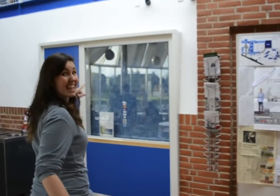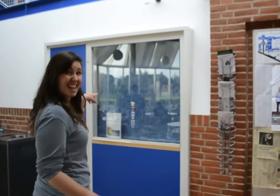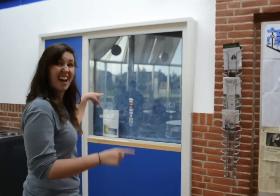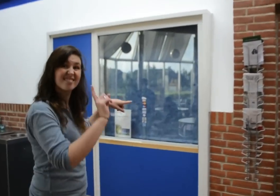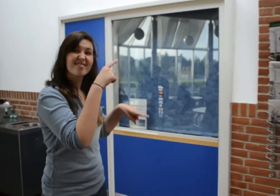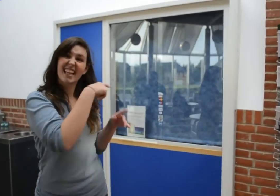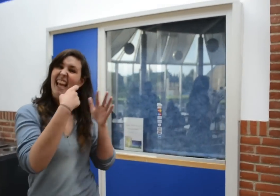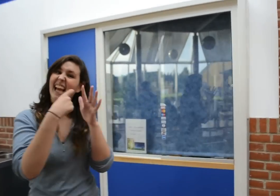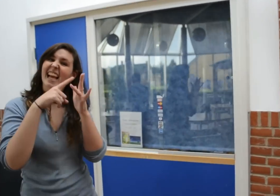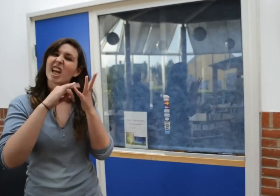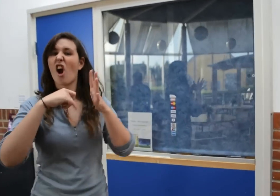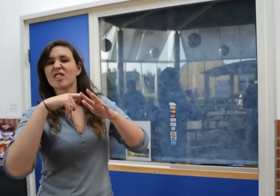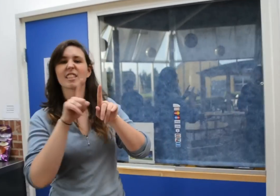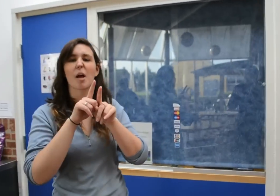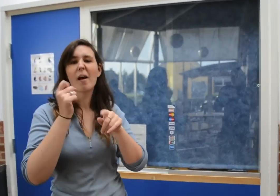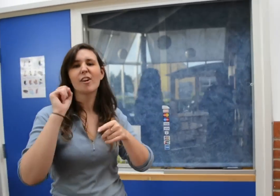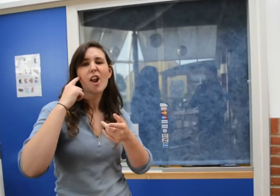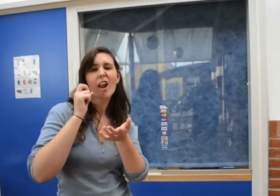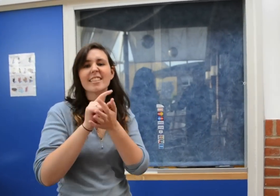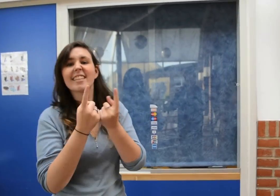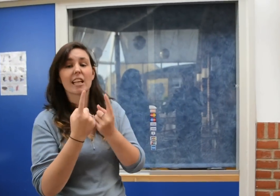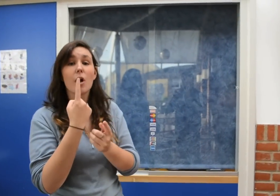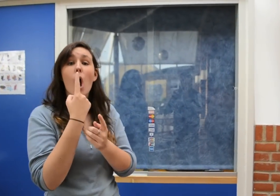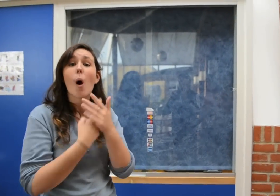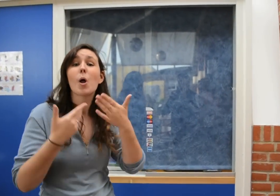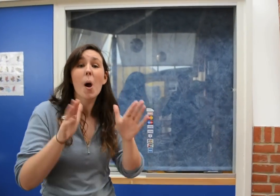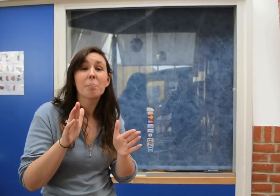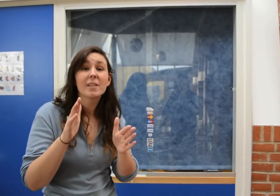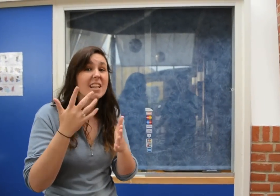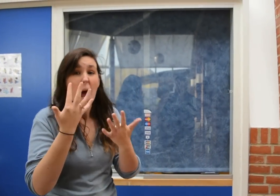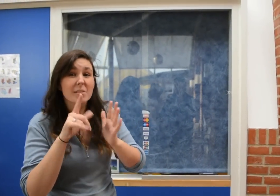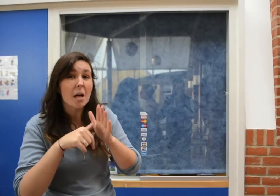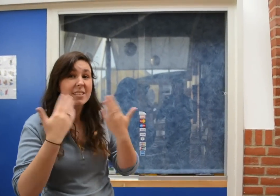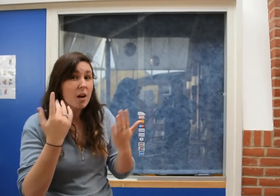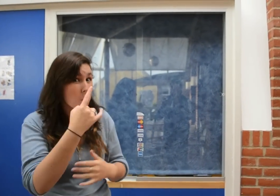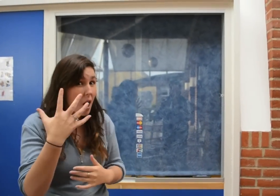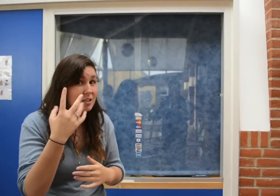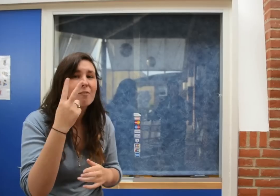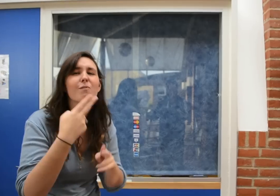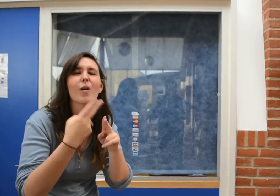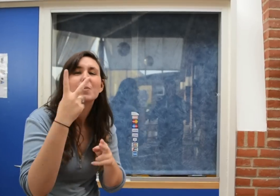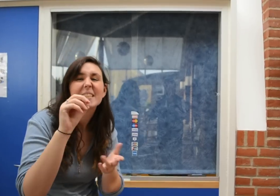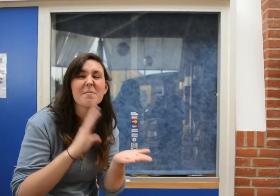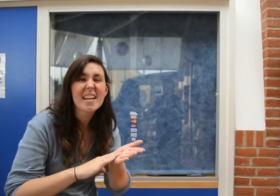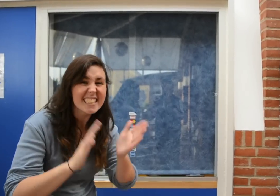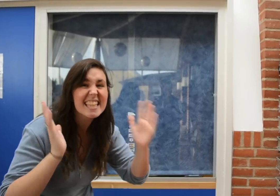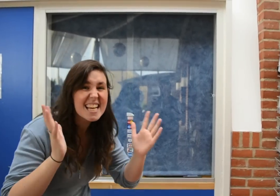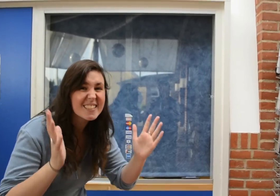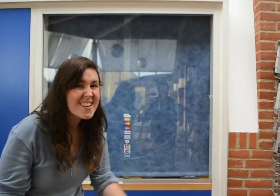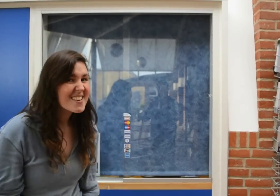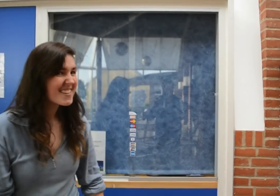We have a kiosk here where you can buy little things like lollies. It only opens one time a day for 20 minutes!!!